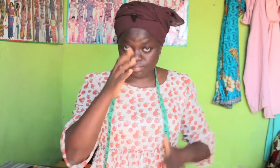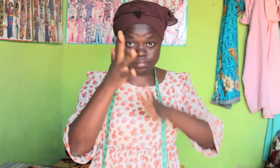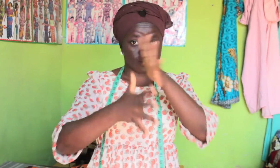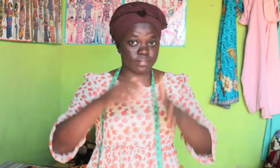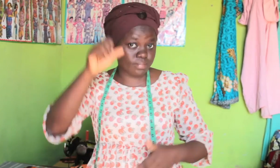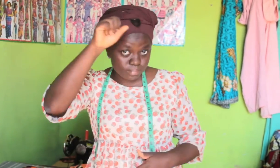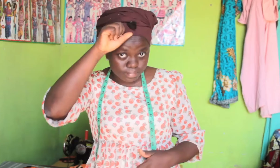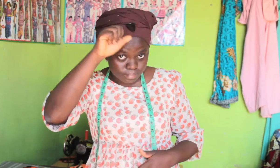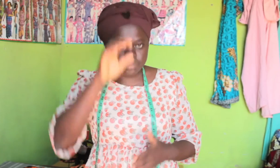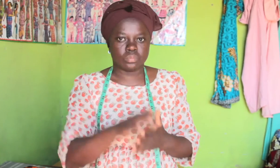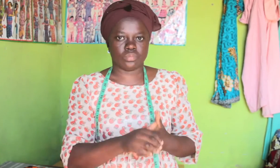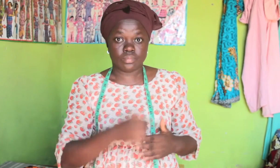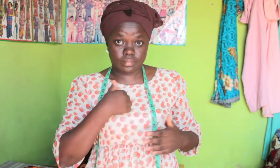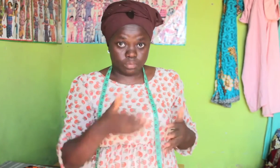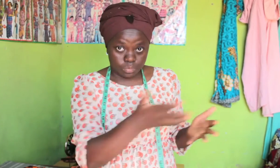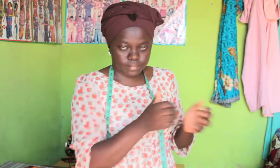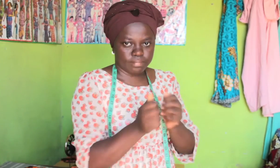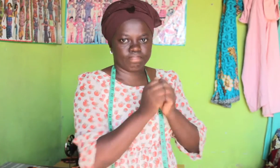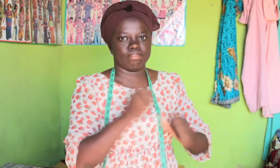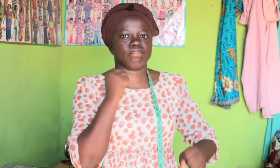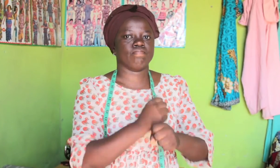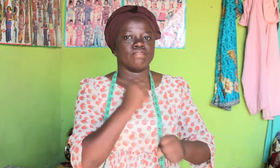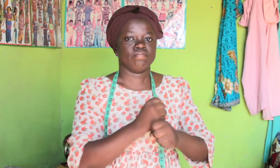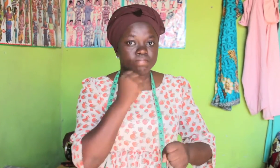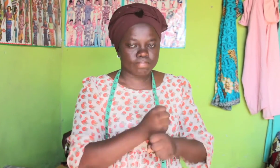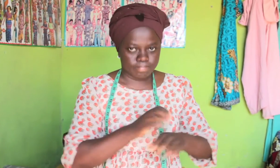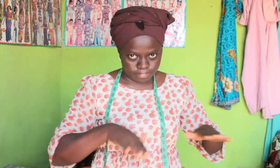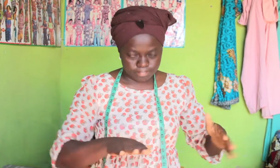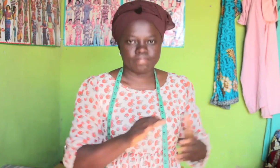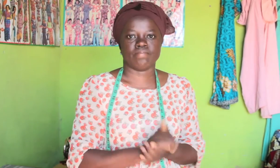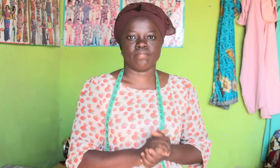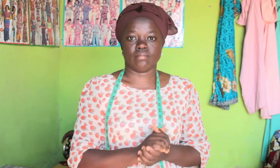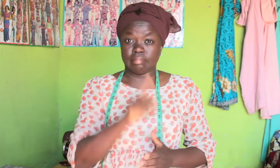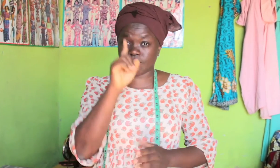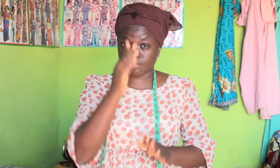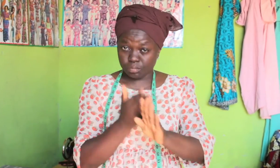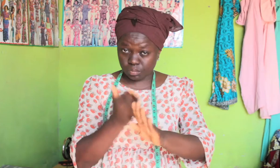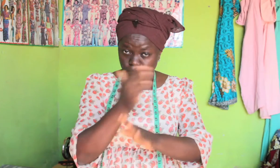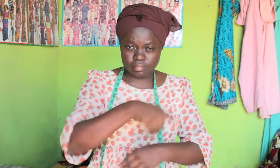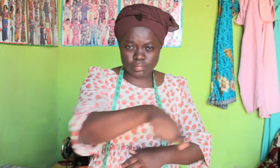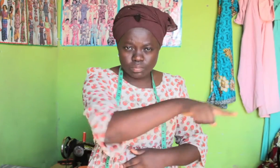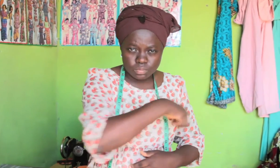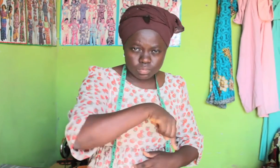I work here with the others as a seamstress. We had a business here